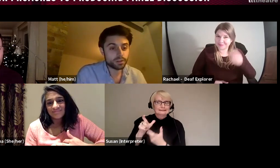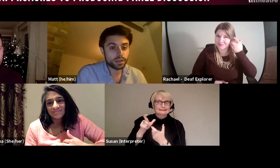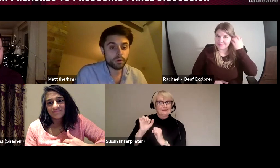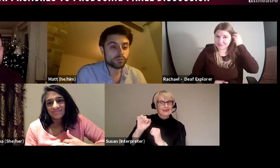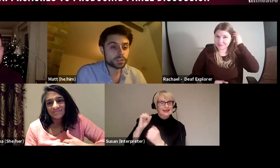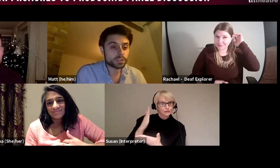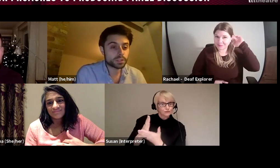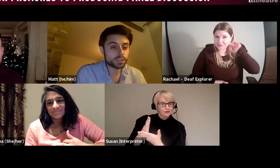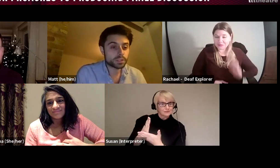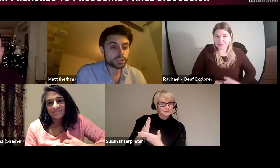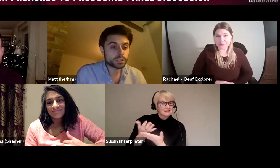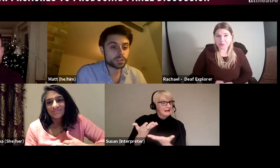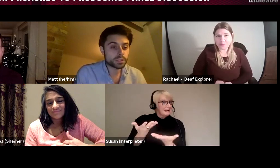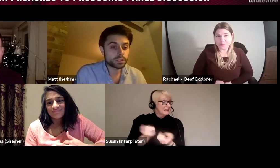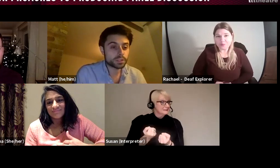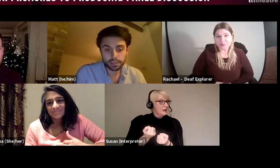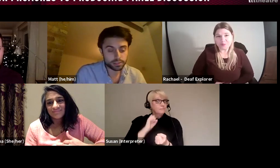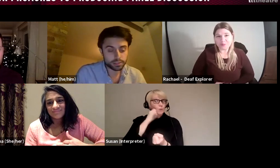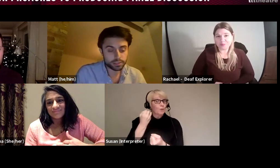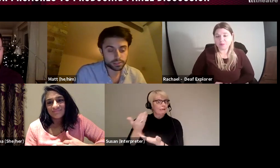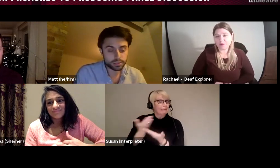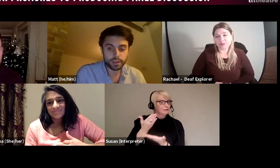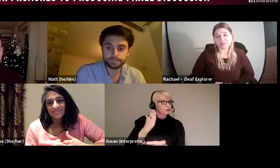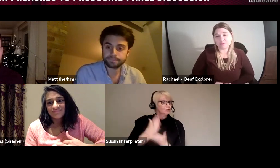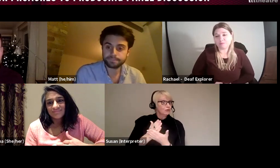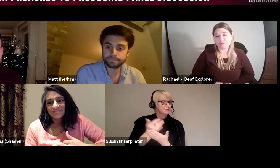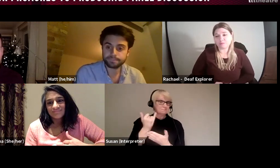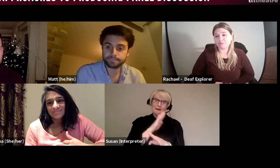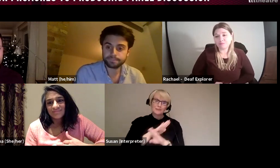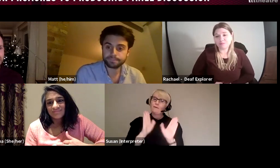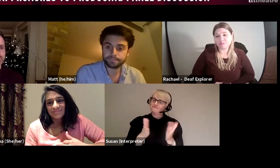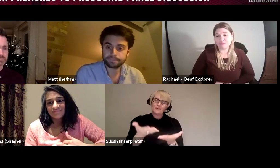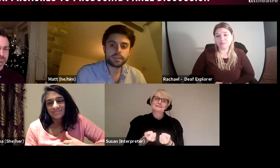it won't always be given or won't always be given easily and you have to get on board with that. I